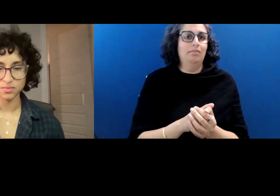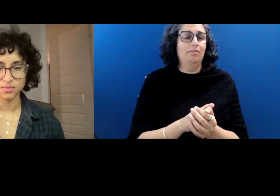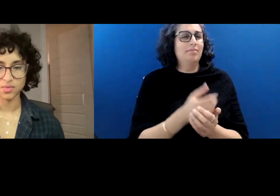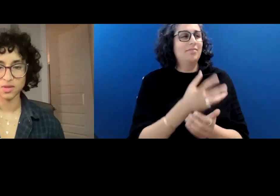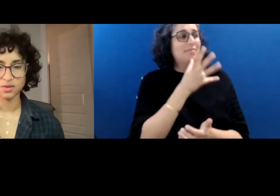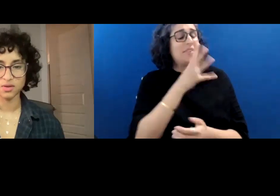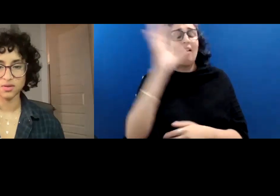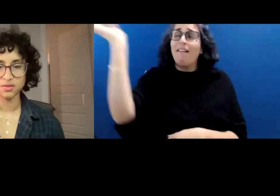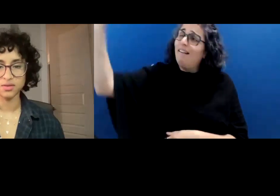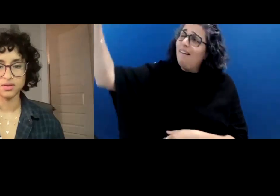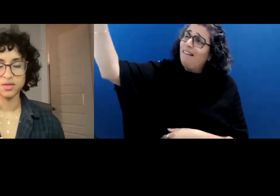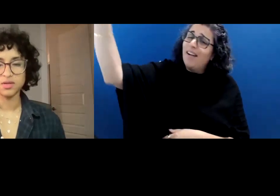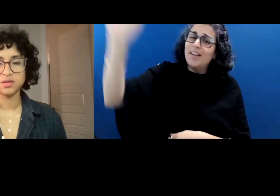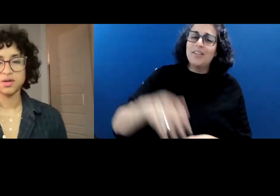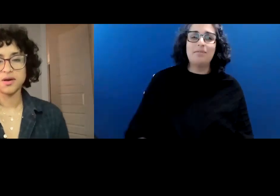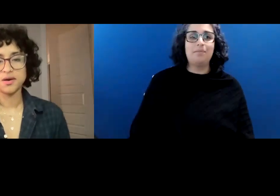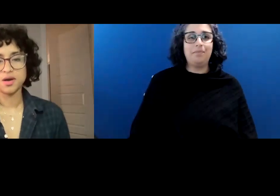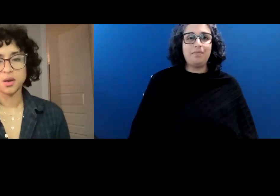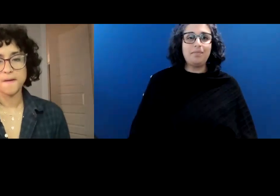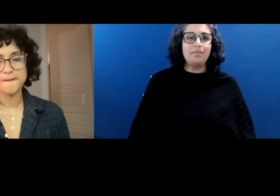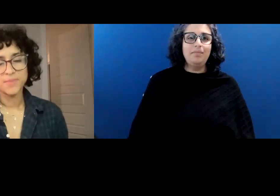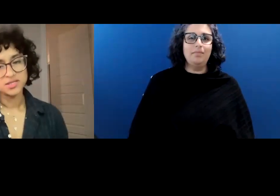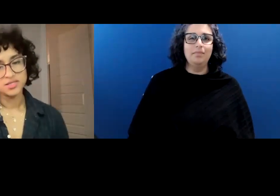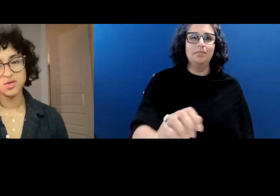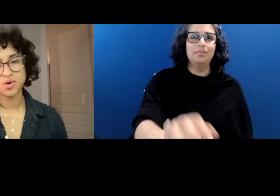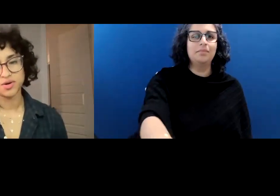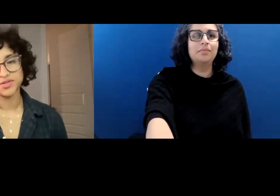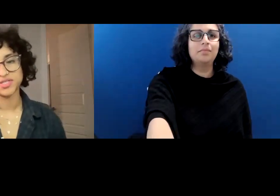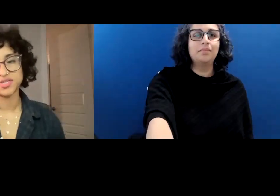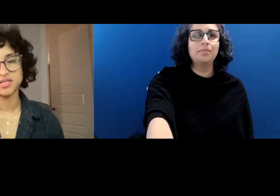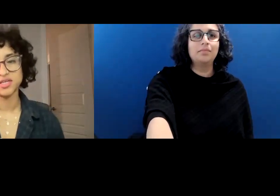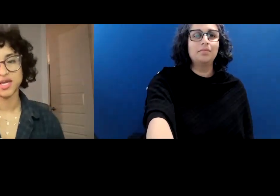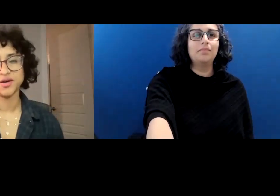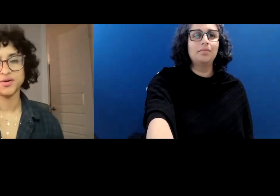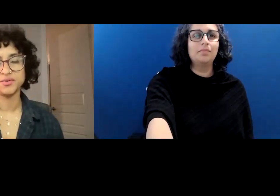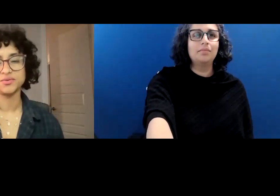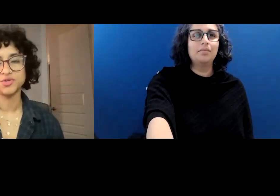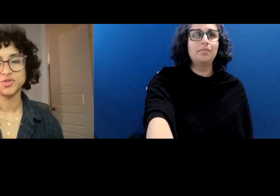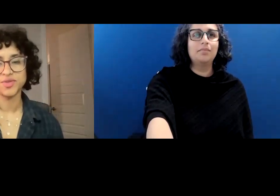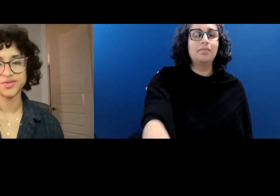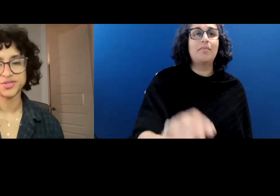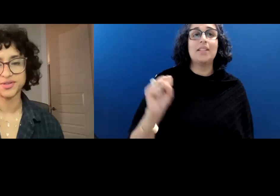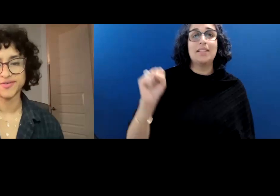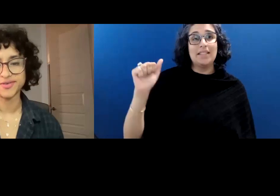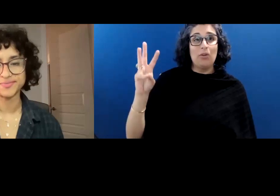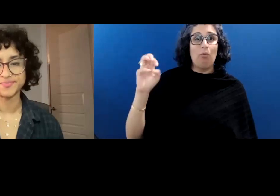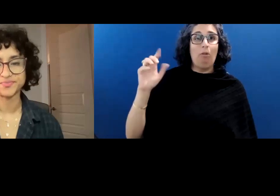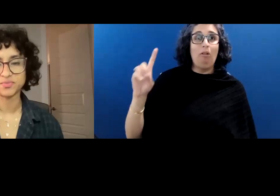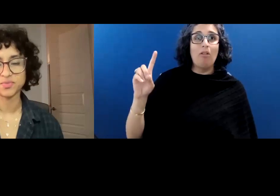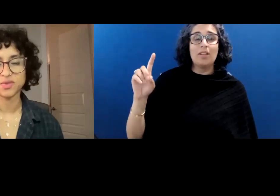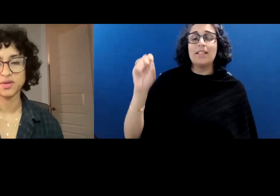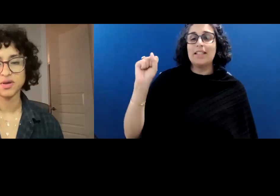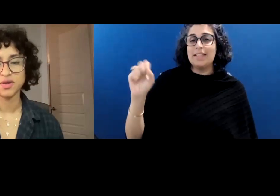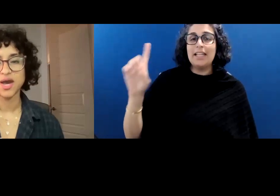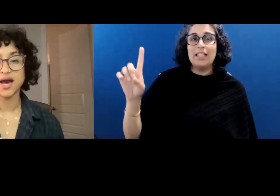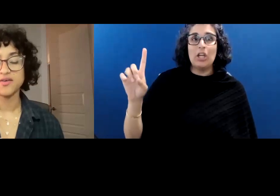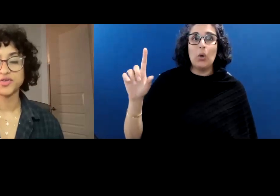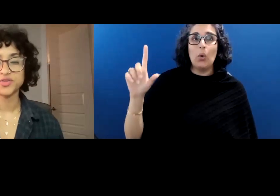Seaworld, San Diego, 2011.